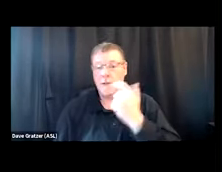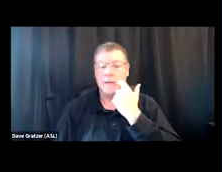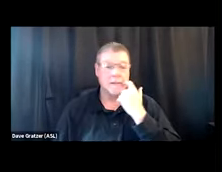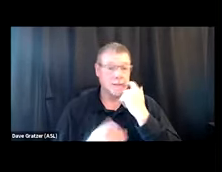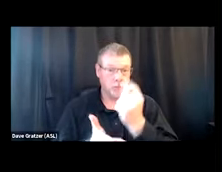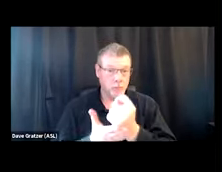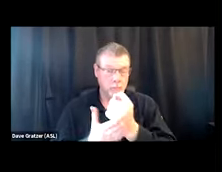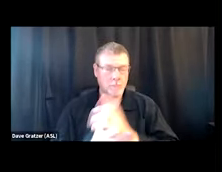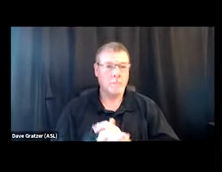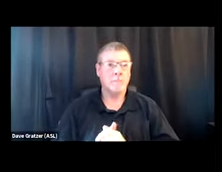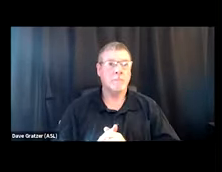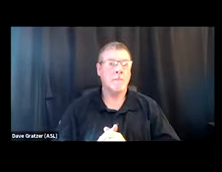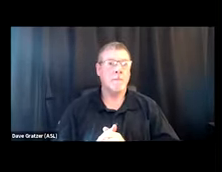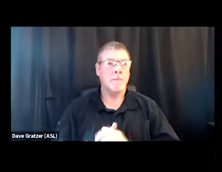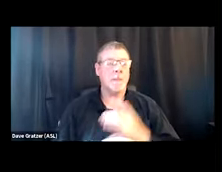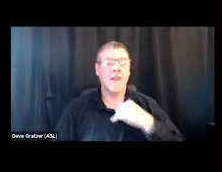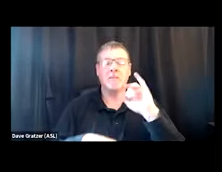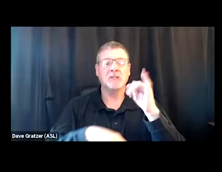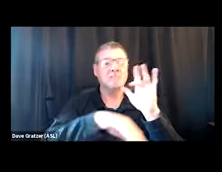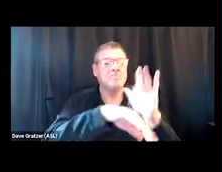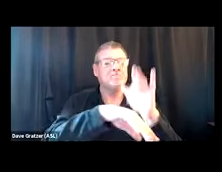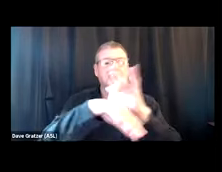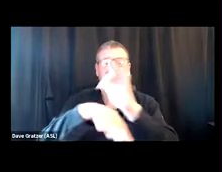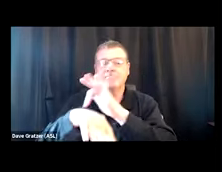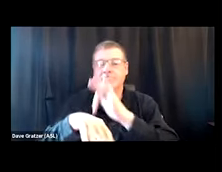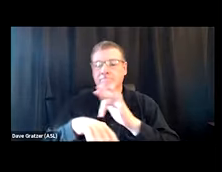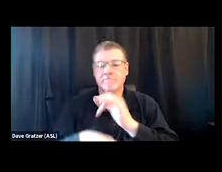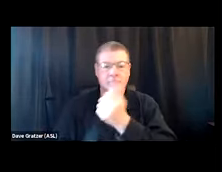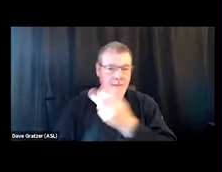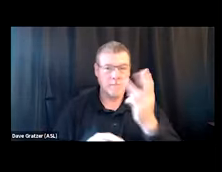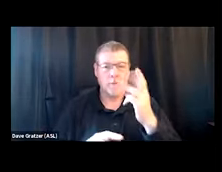I'm going to only touch on a few of these just, you know, to make sure that we get through all of the content